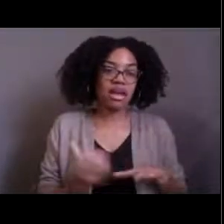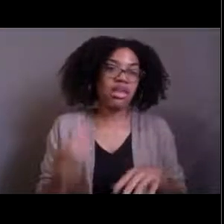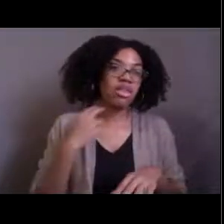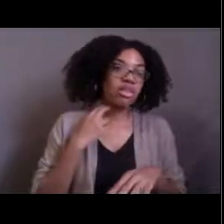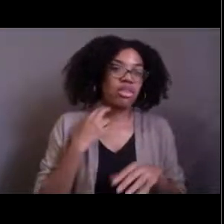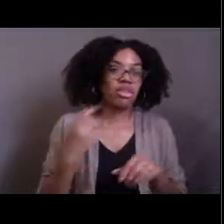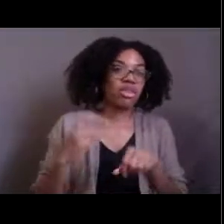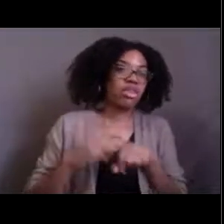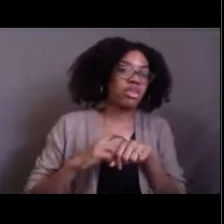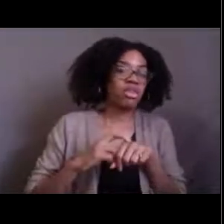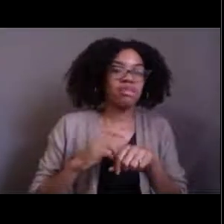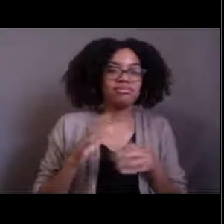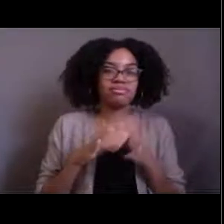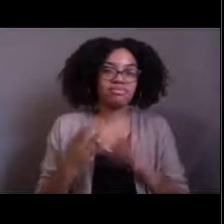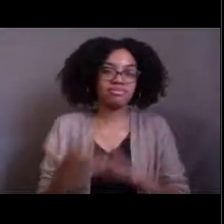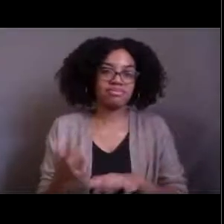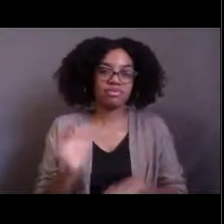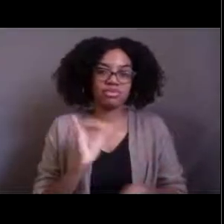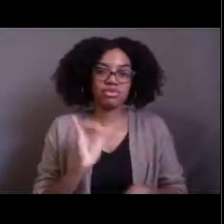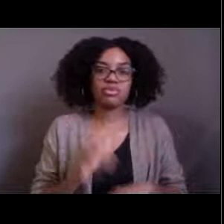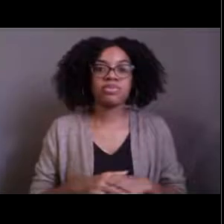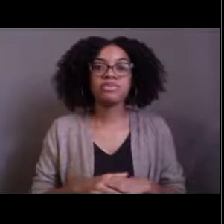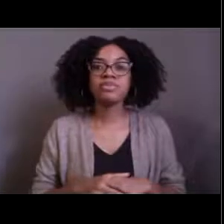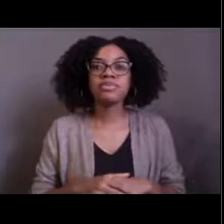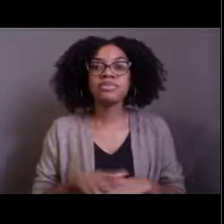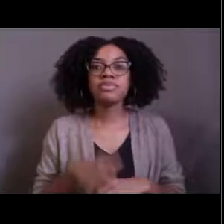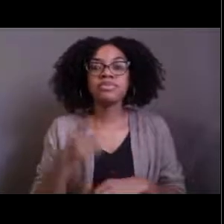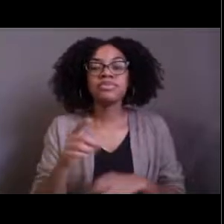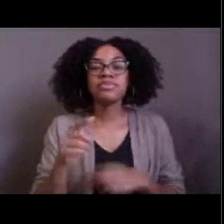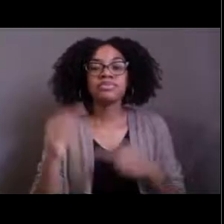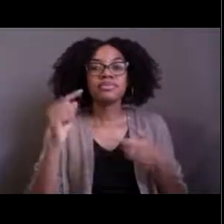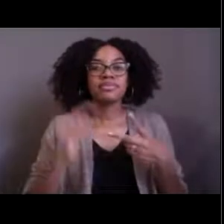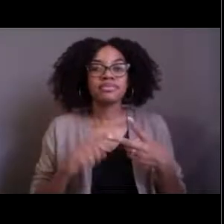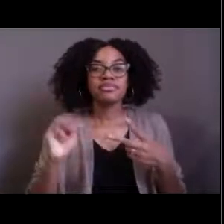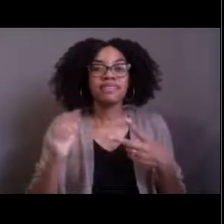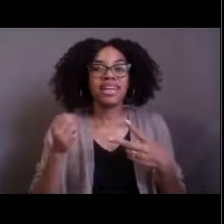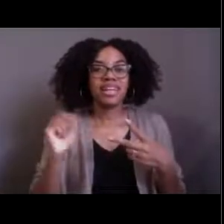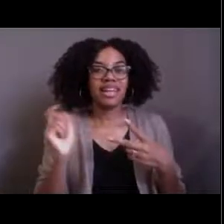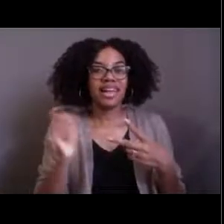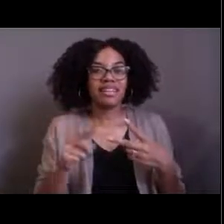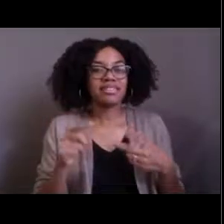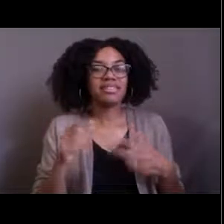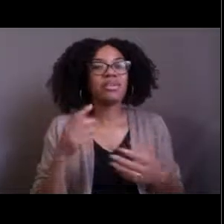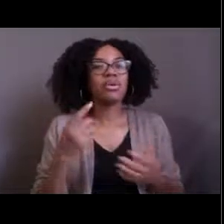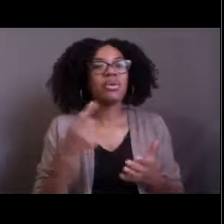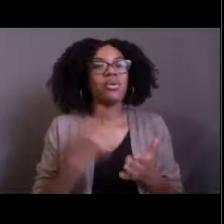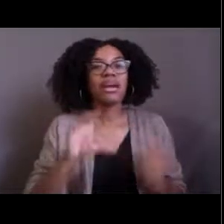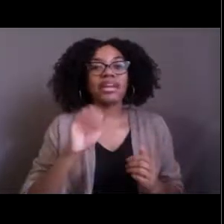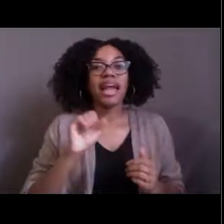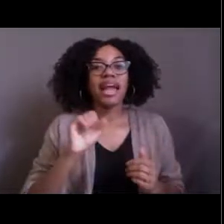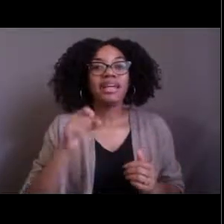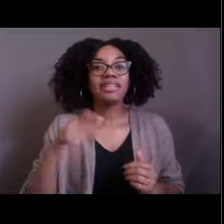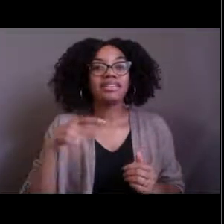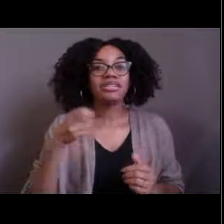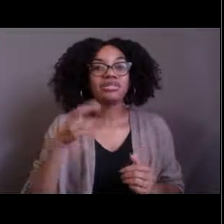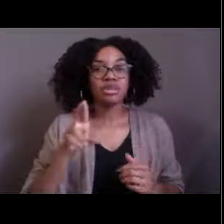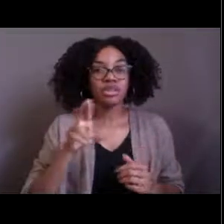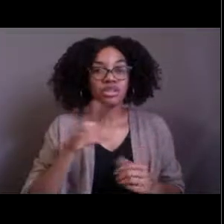Okay and I have to ask this because Megan's asked a couple of times, I'm sorry Megan, what does Casper eat? I don't know.